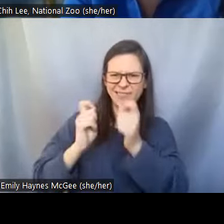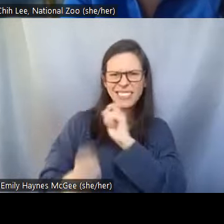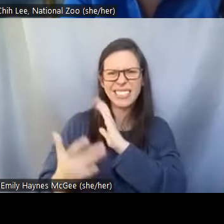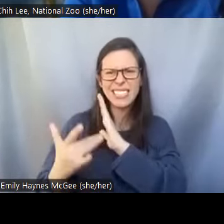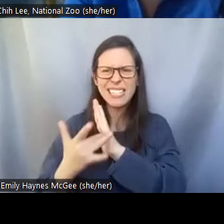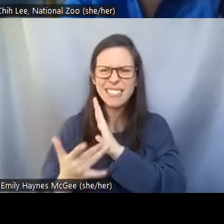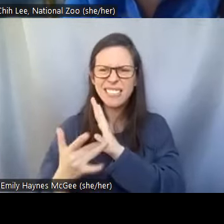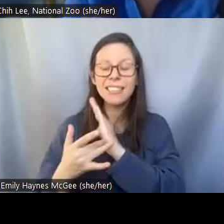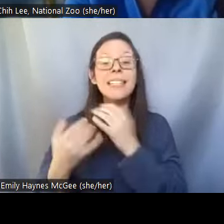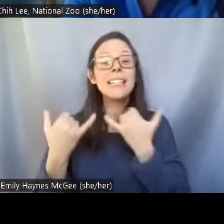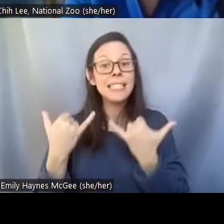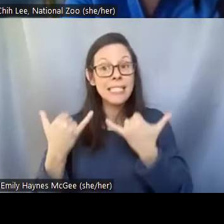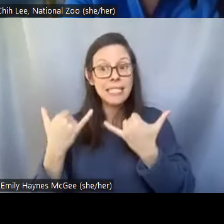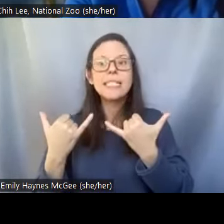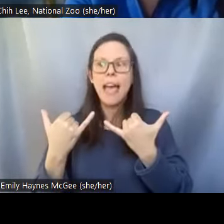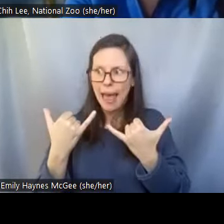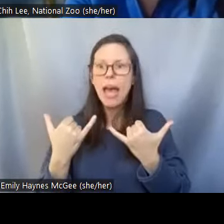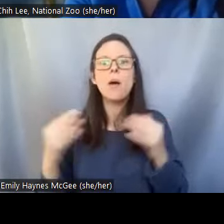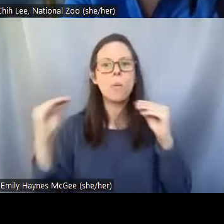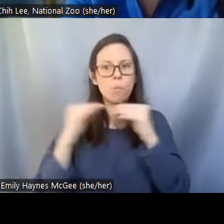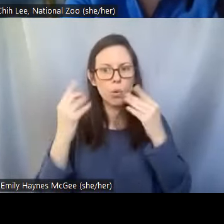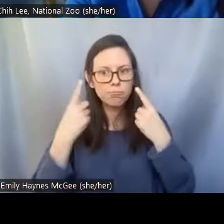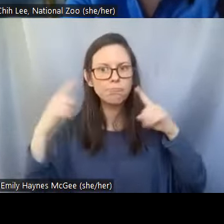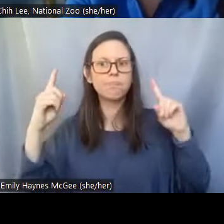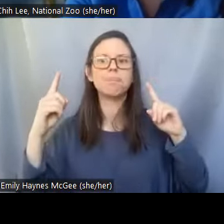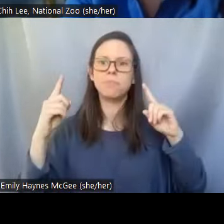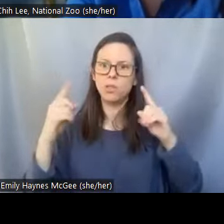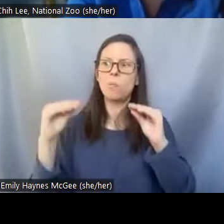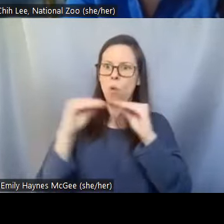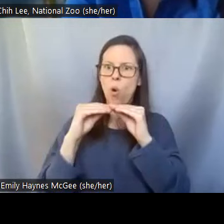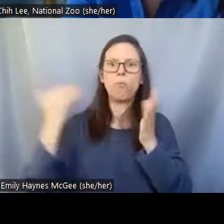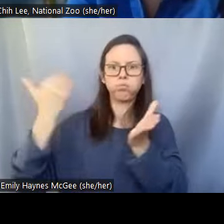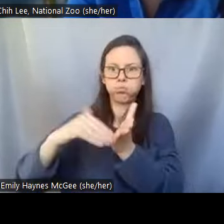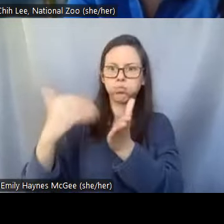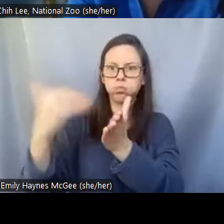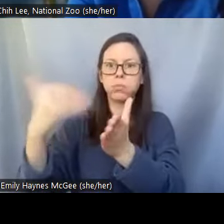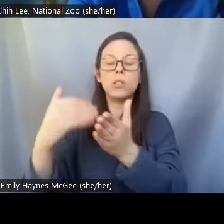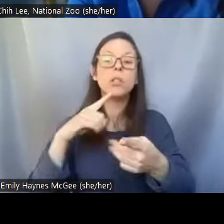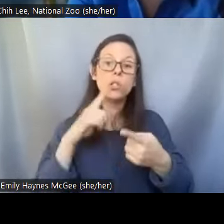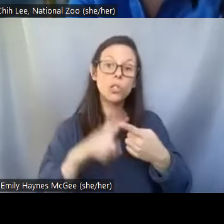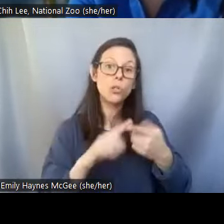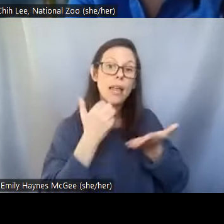now find a more consistent way to inseminate these cats. So it's a great success for us.